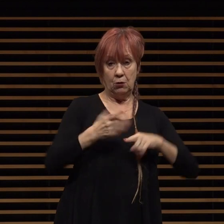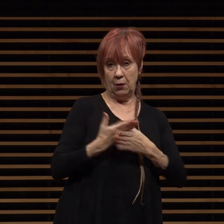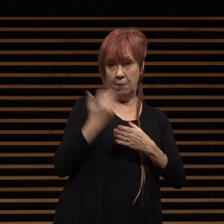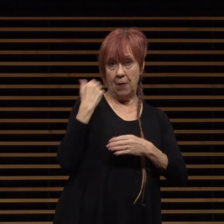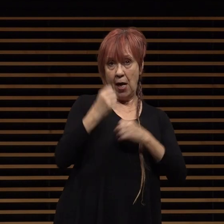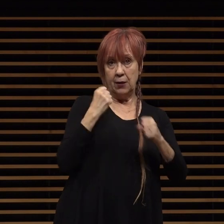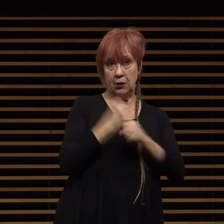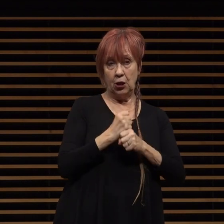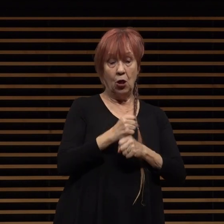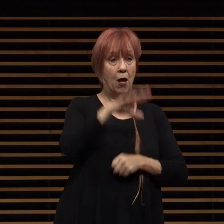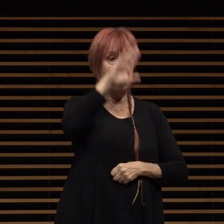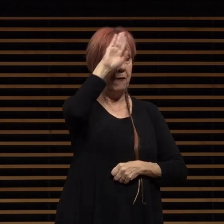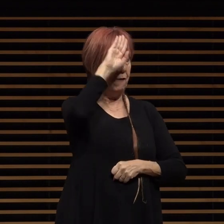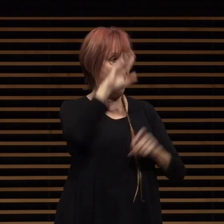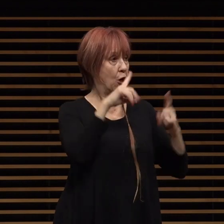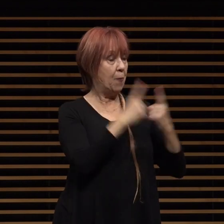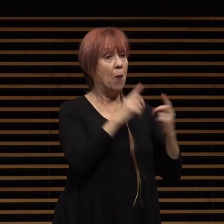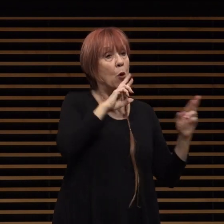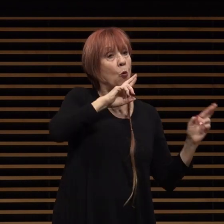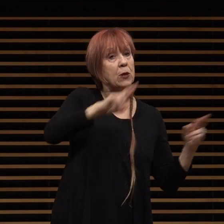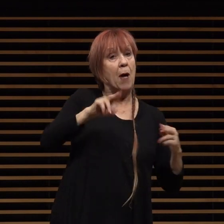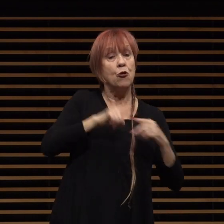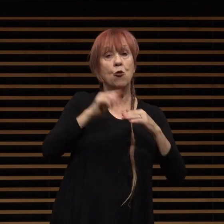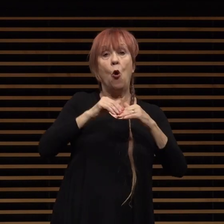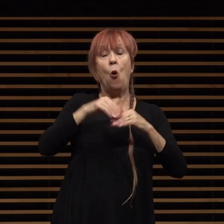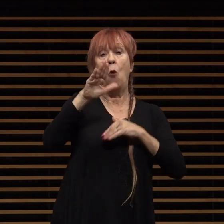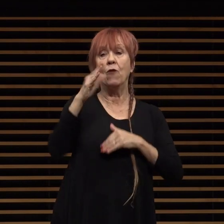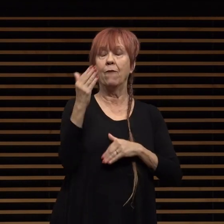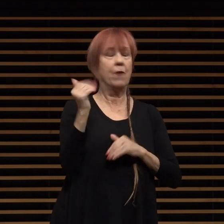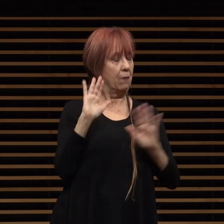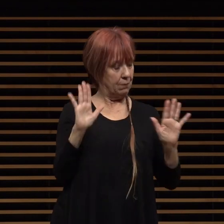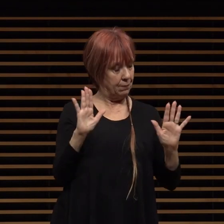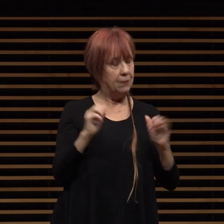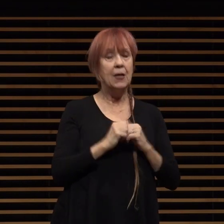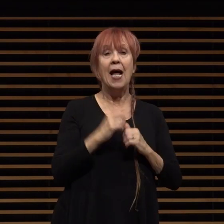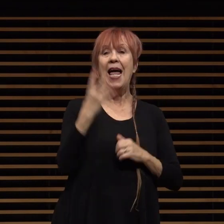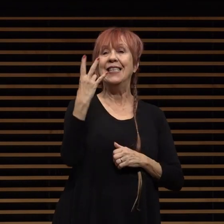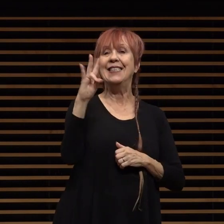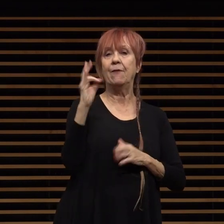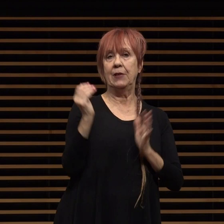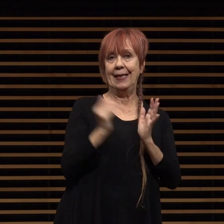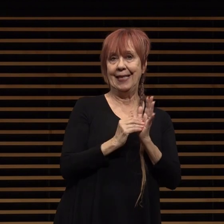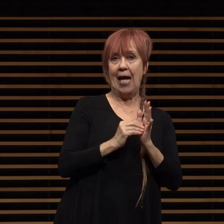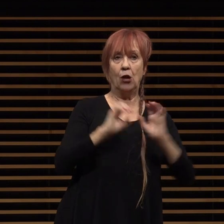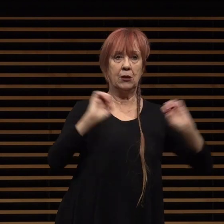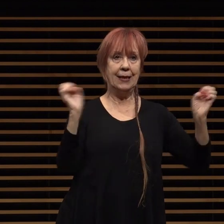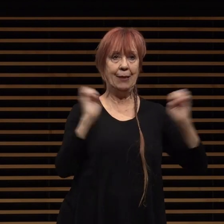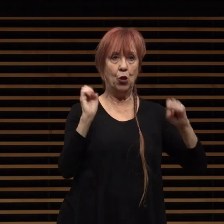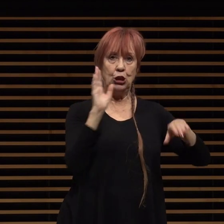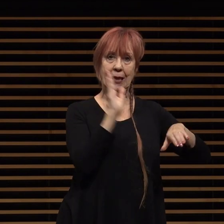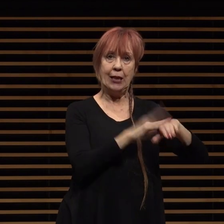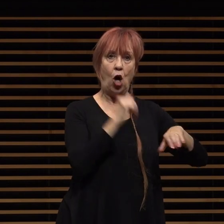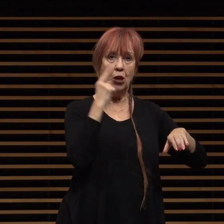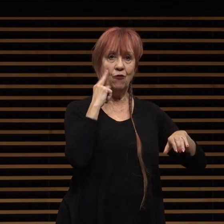the fire department responded to over 15